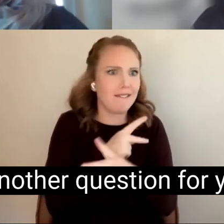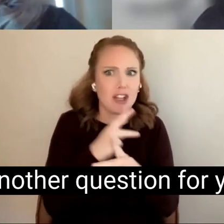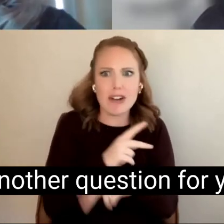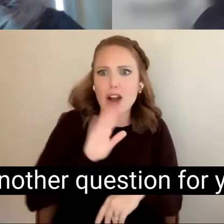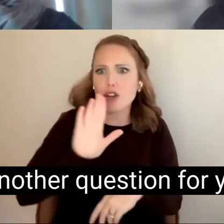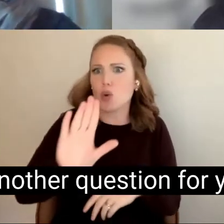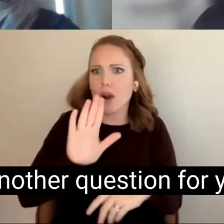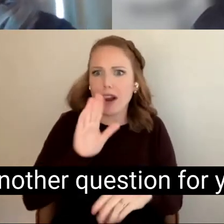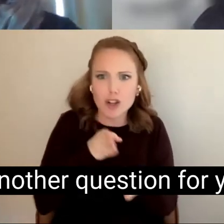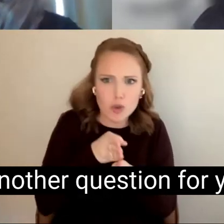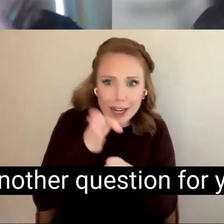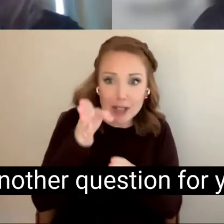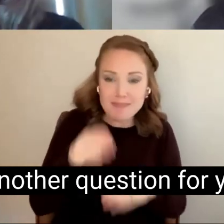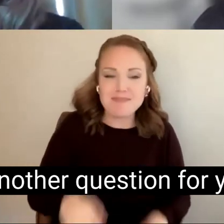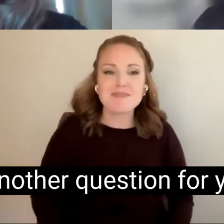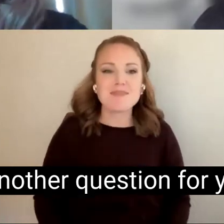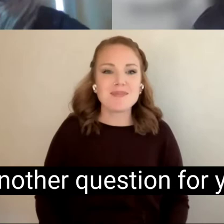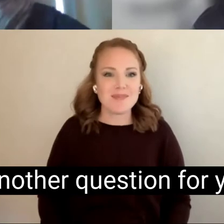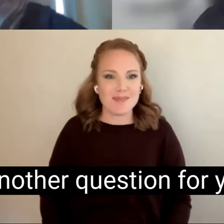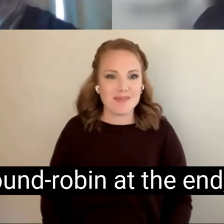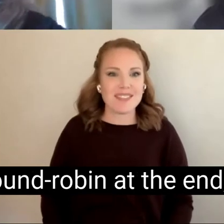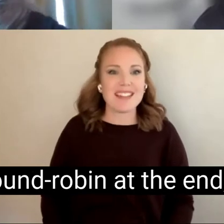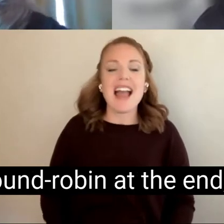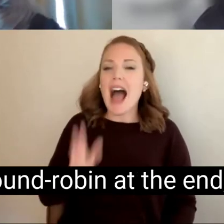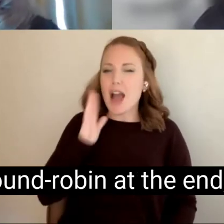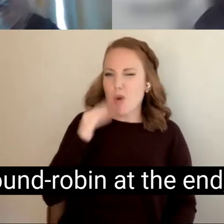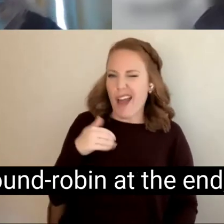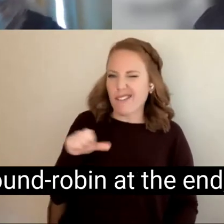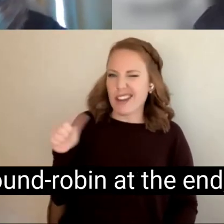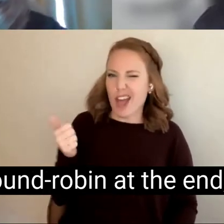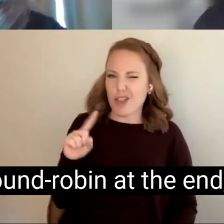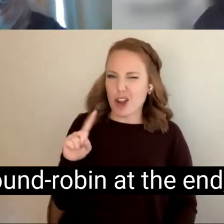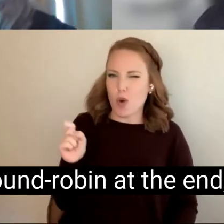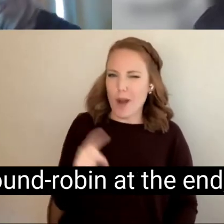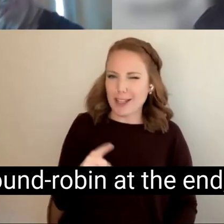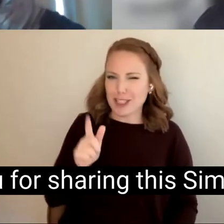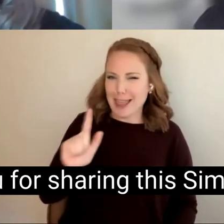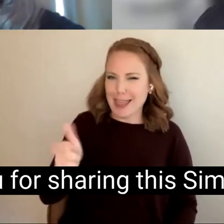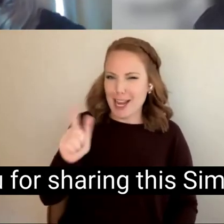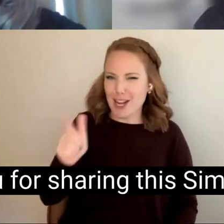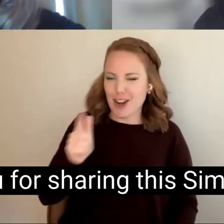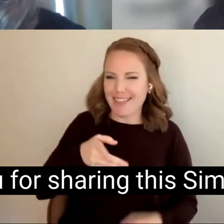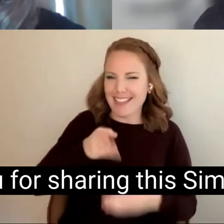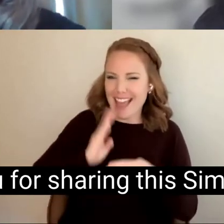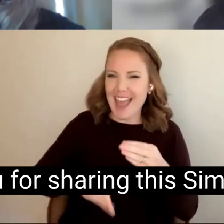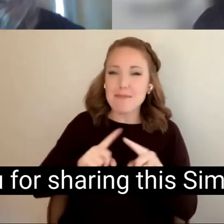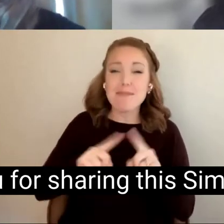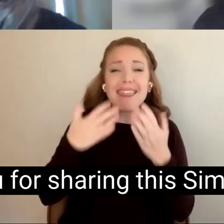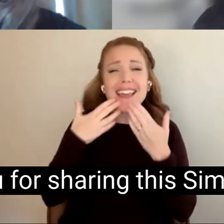to have another question for you, along with the round-robin at the end, but thank you for sharing this Simon.